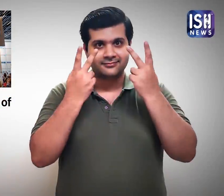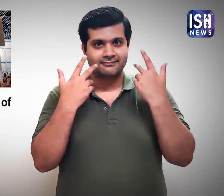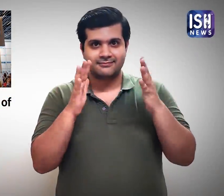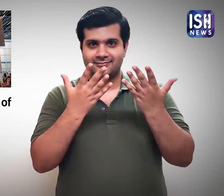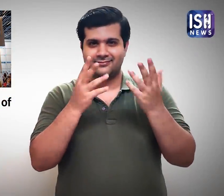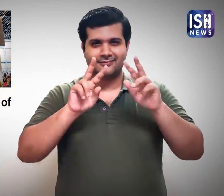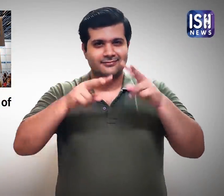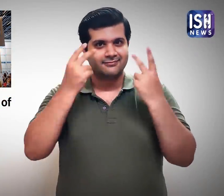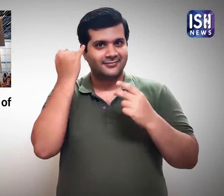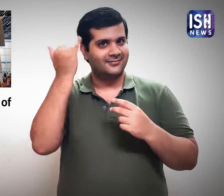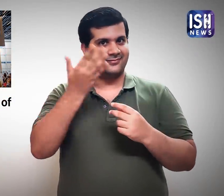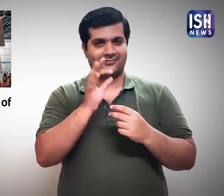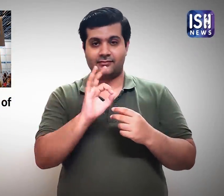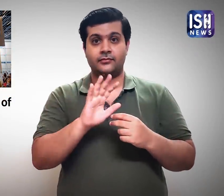How creative!